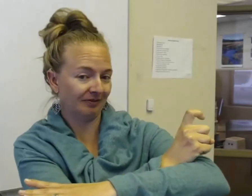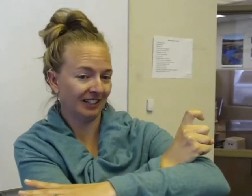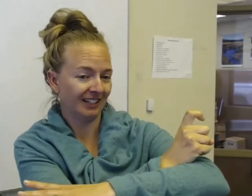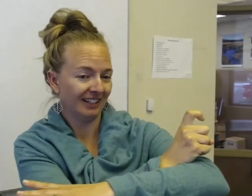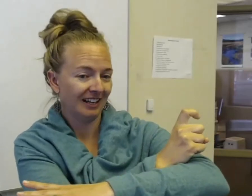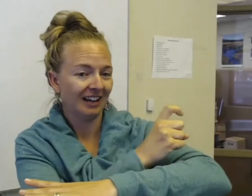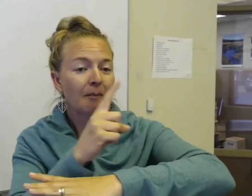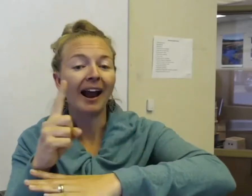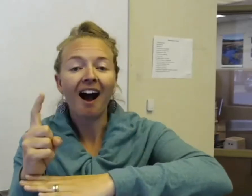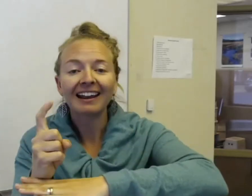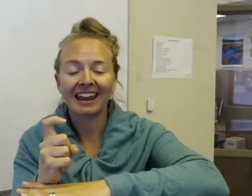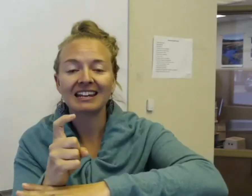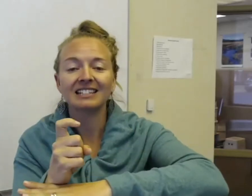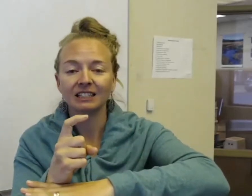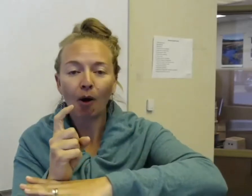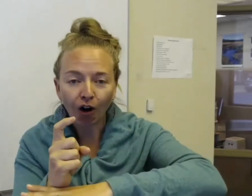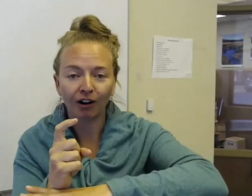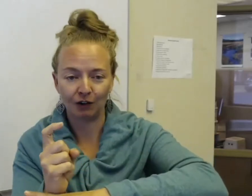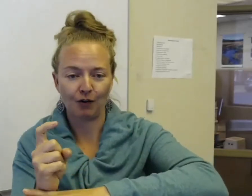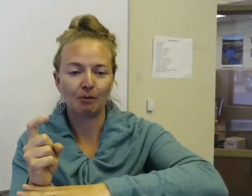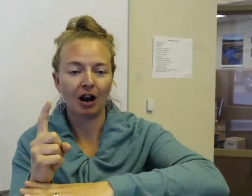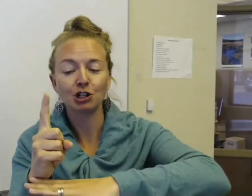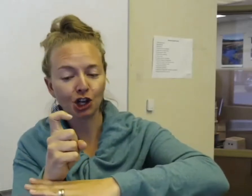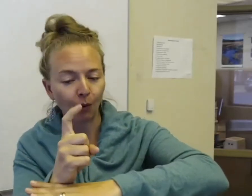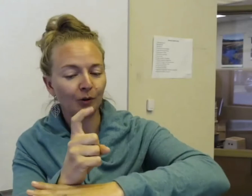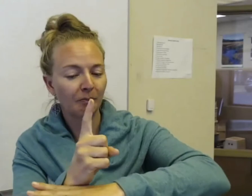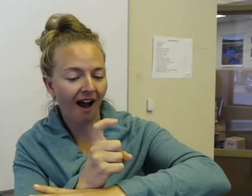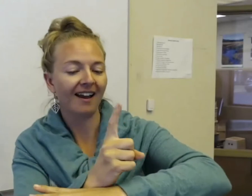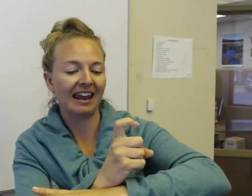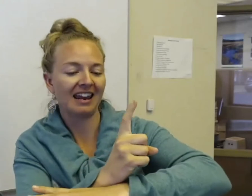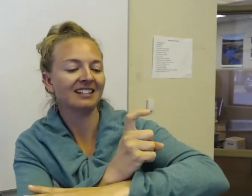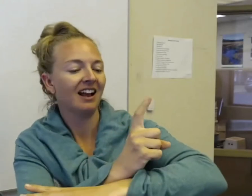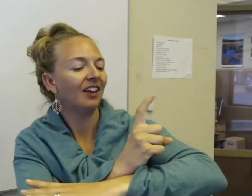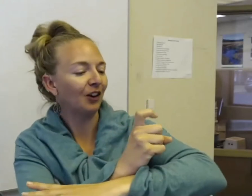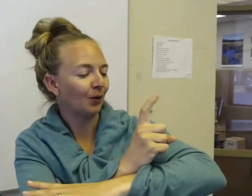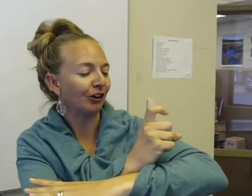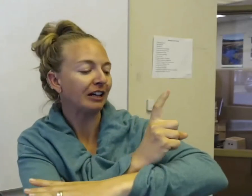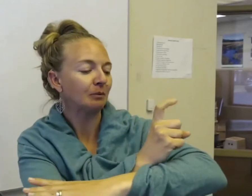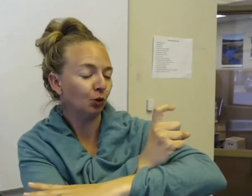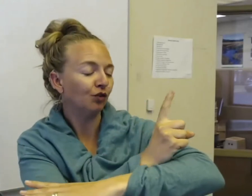My eye gaze is part of the grammar. I'm showing with my eye gaze that the critter is moving